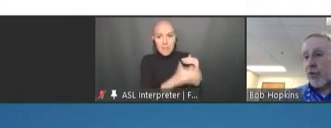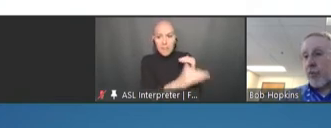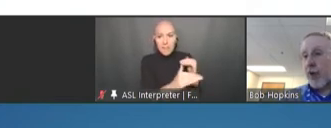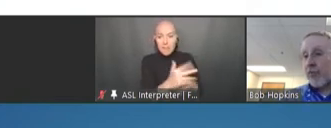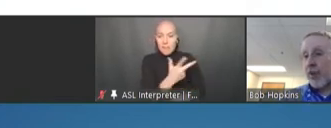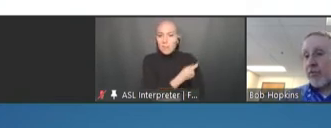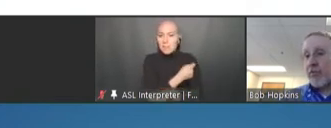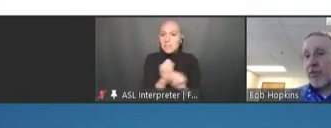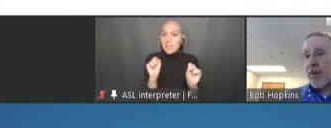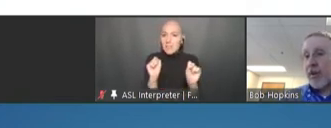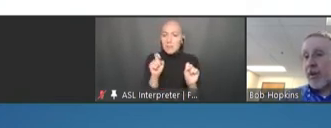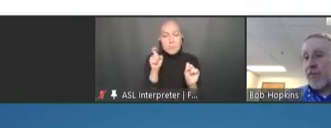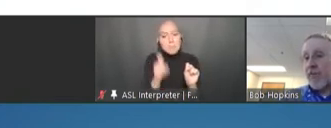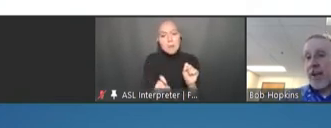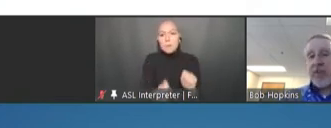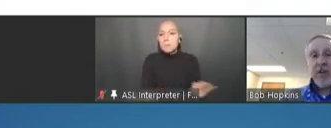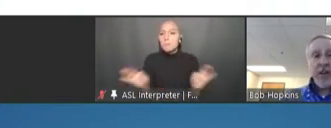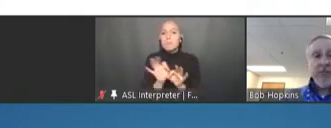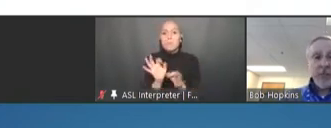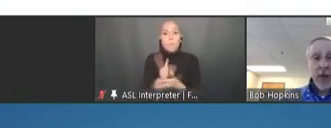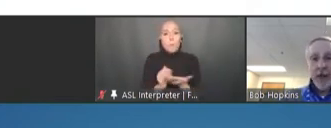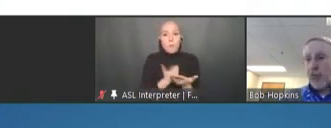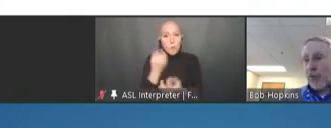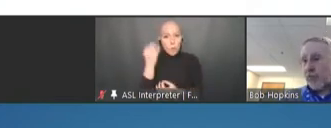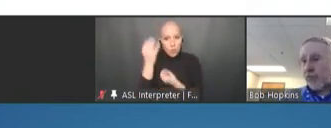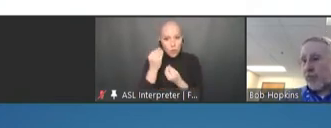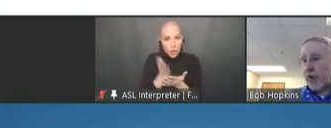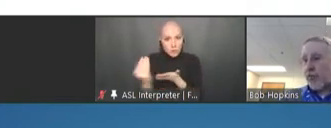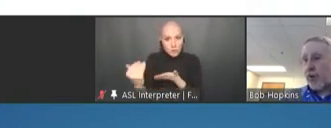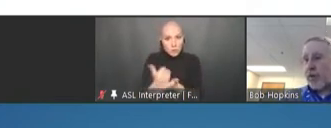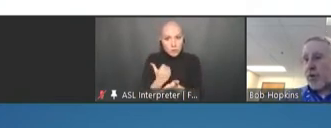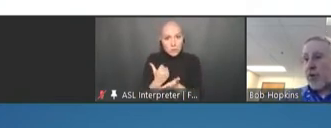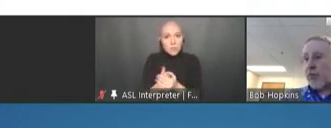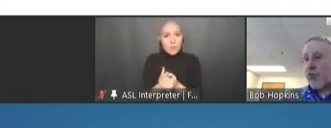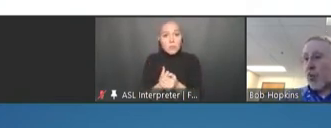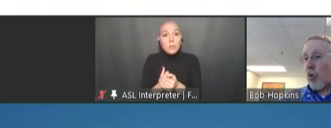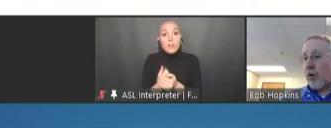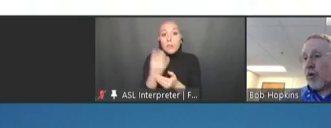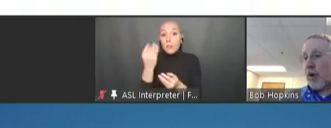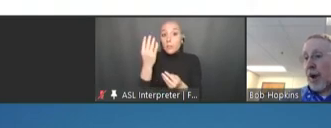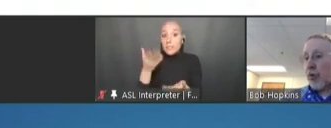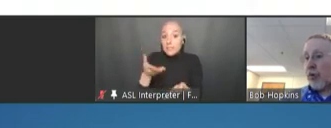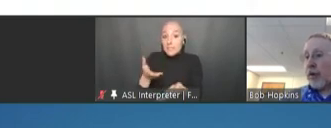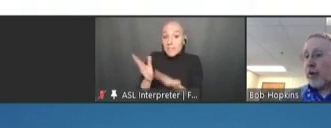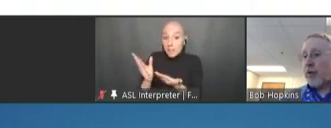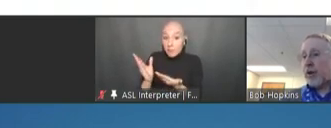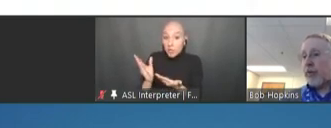process. Vaccine delivery platforms, you know, if we can move toward microneedle or needle-free